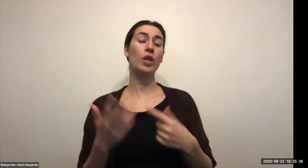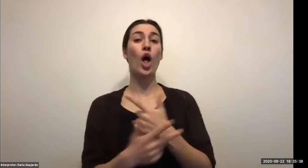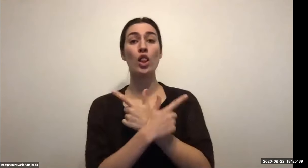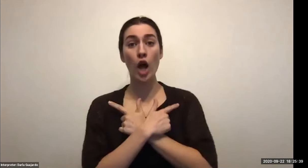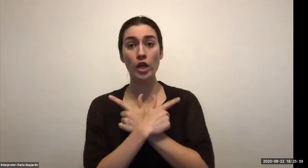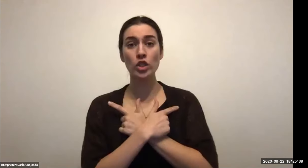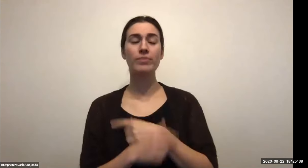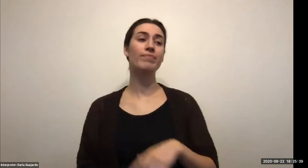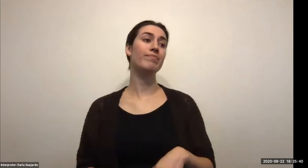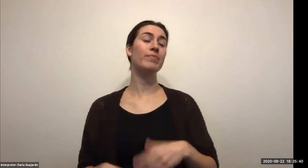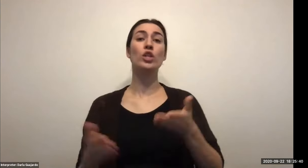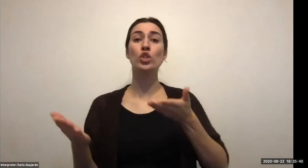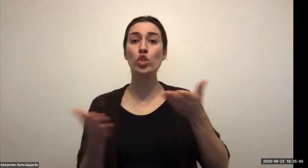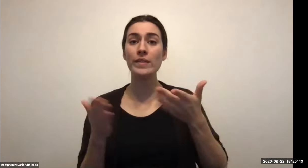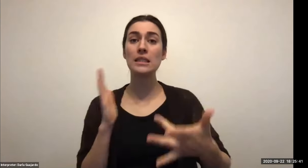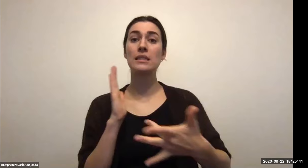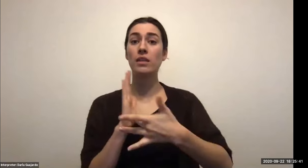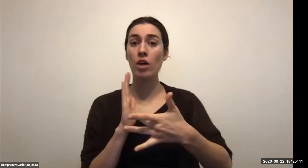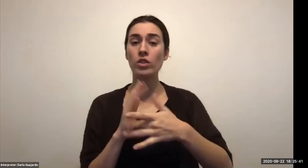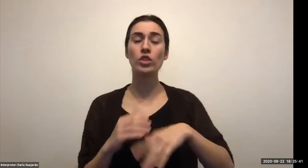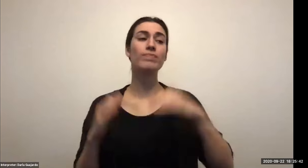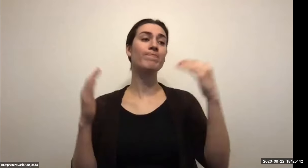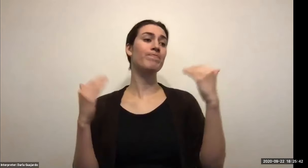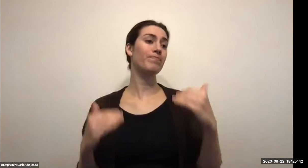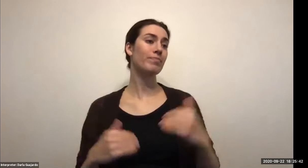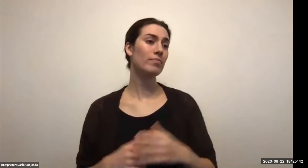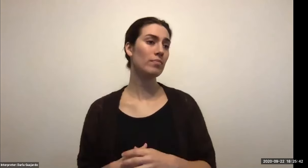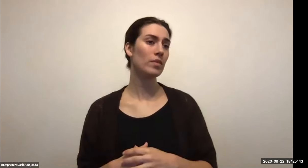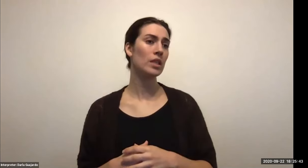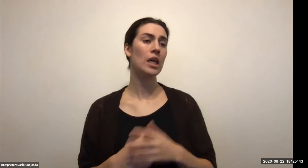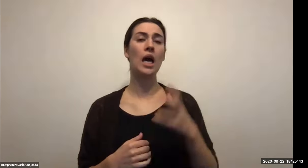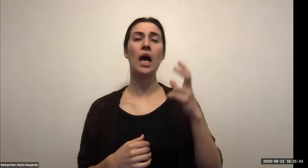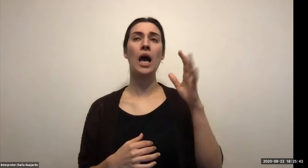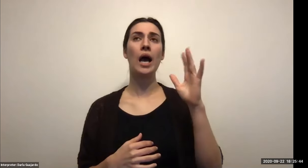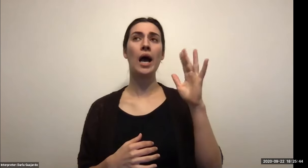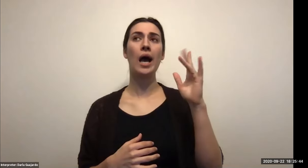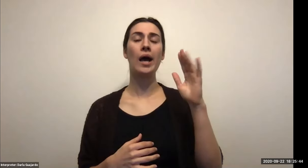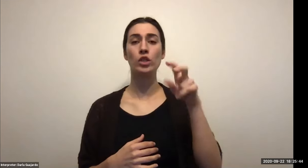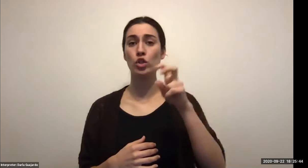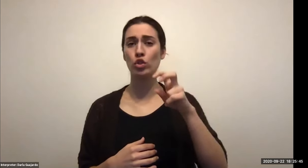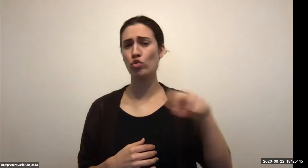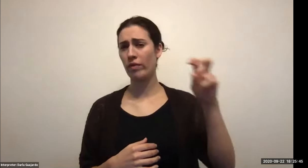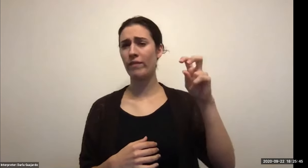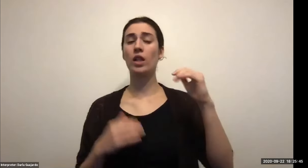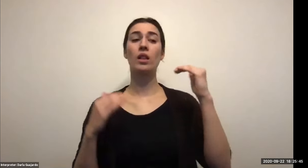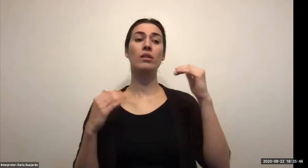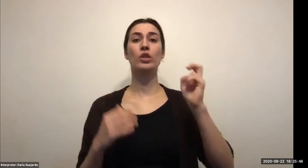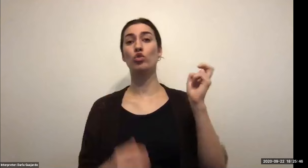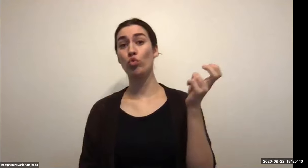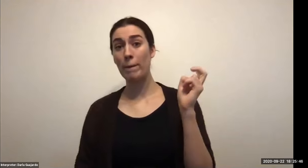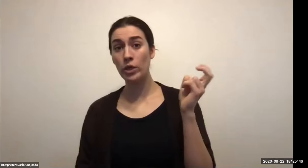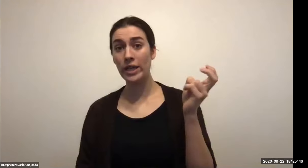Keith Wolling: But the scenery and the history that they bring to the table on the tour is quite unique. Many countries have the tour of France, get the tour of Spain.